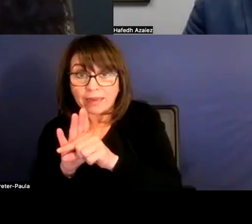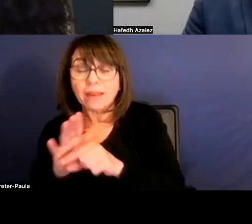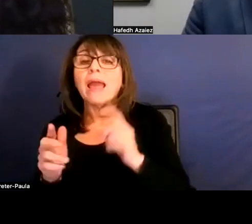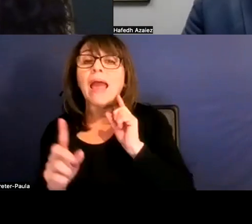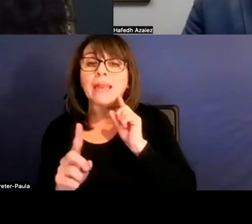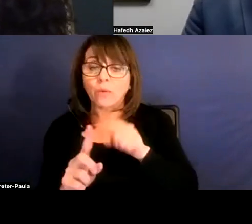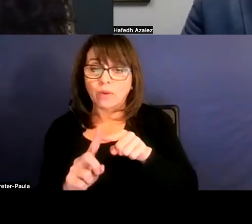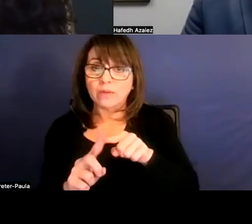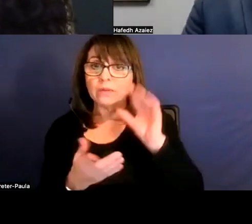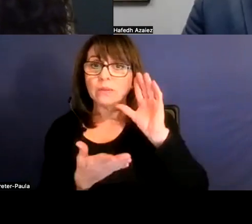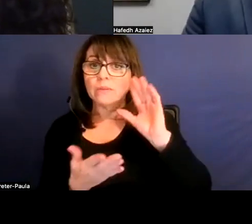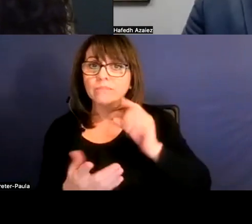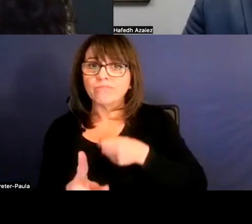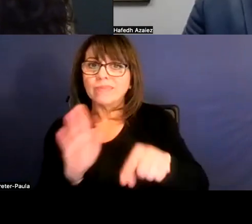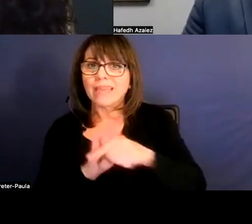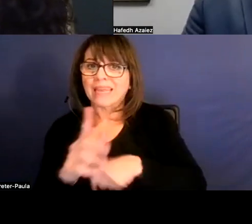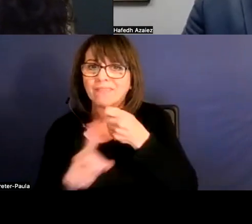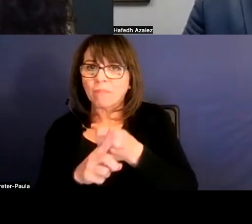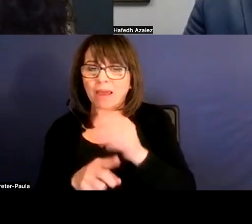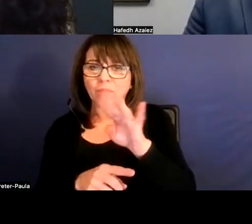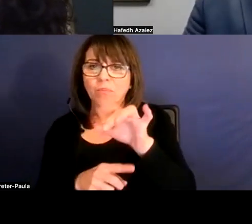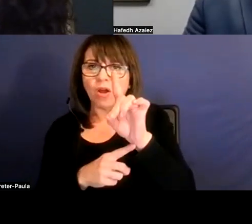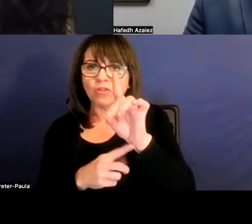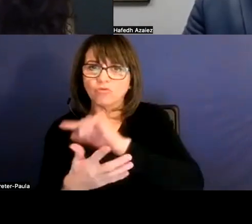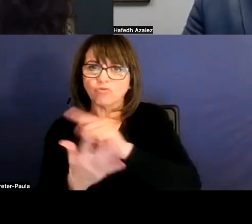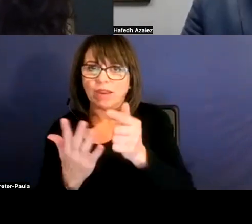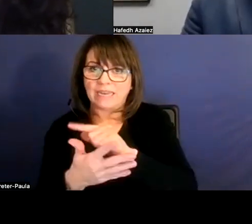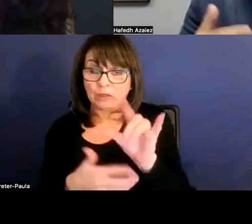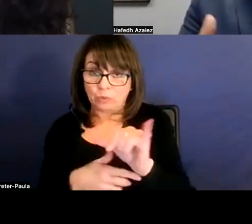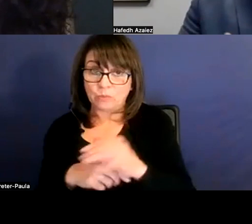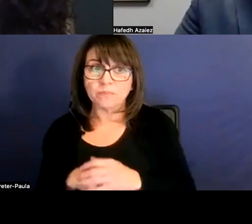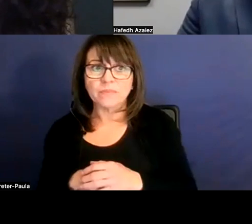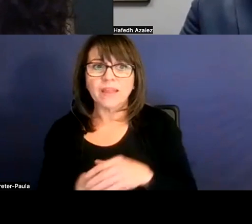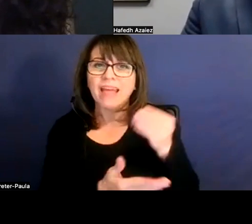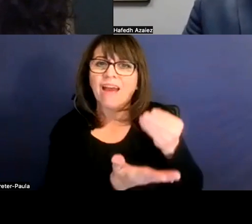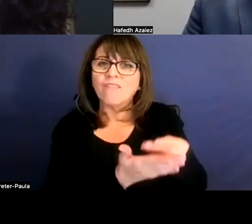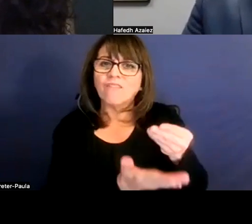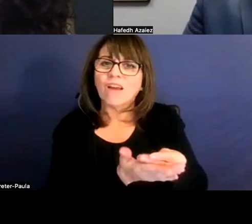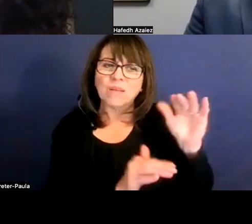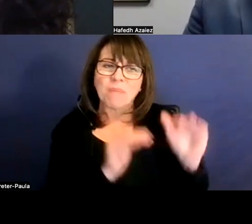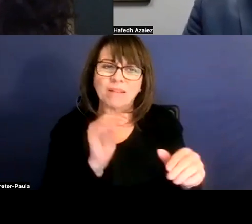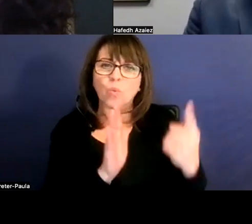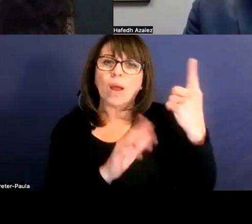So fund balance supposed to be more like a one-time thing. Like for example,